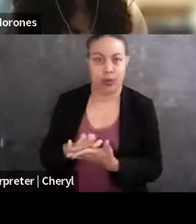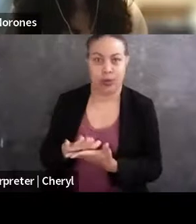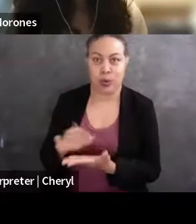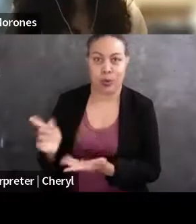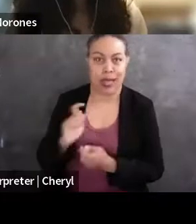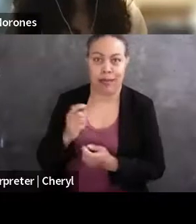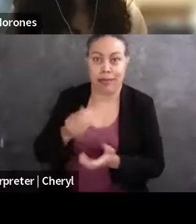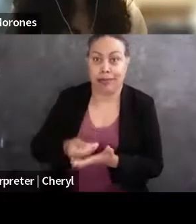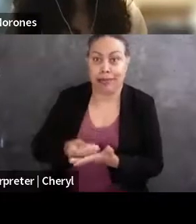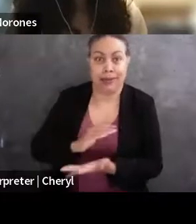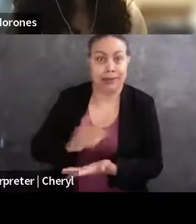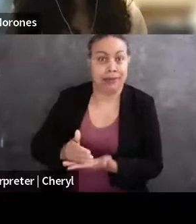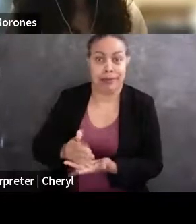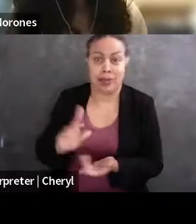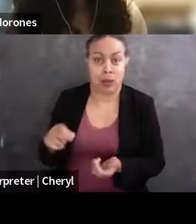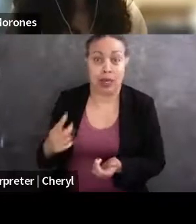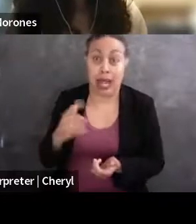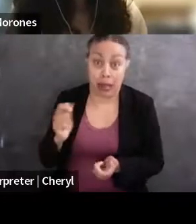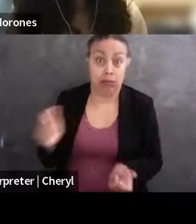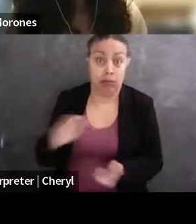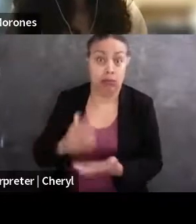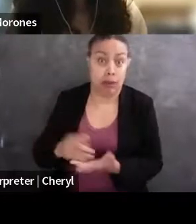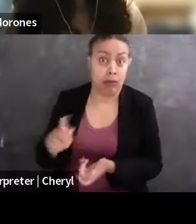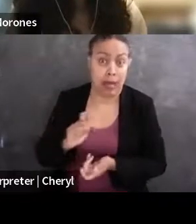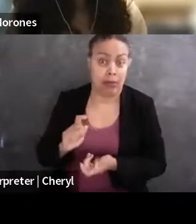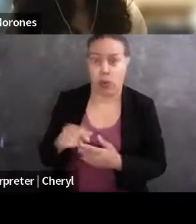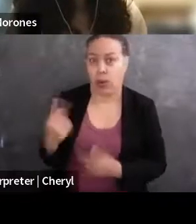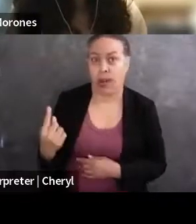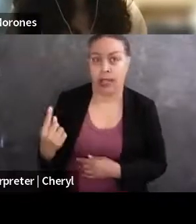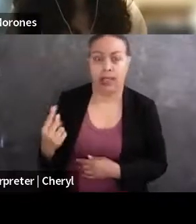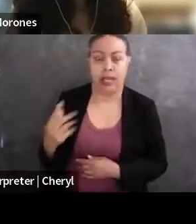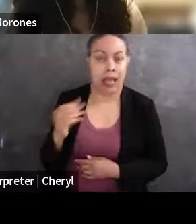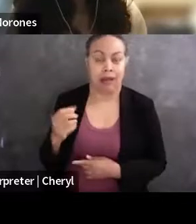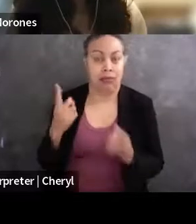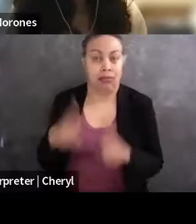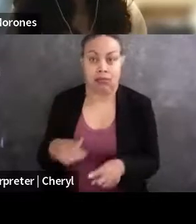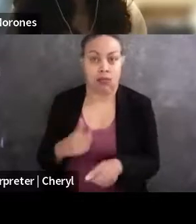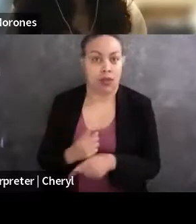of any sort, and it was sizable. And it was also serendipitous because I ended up connecting